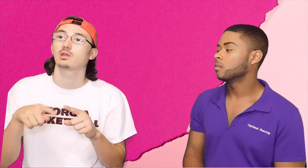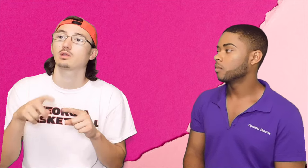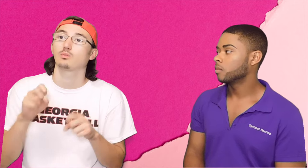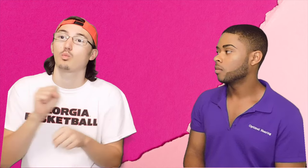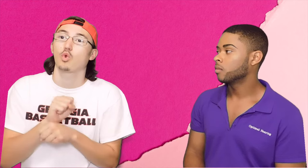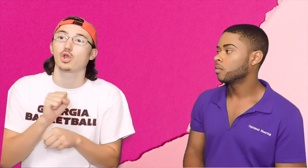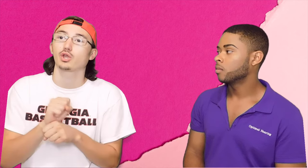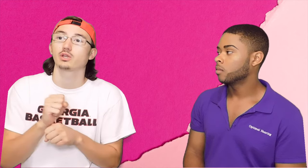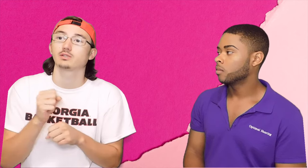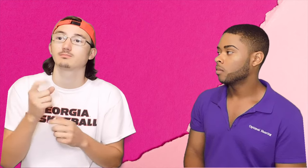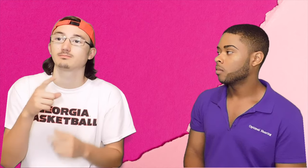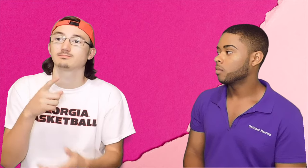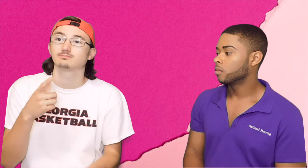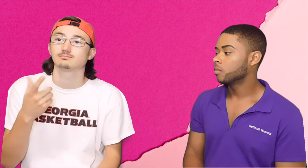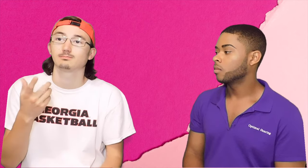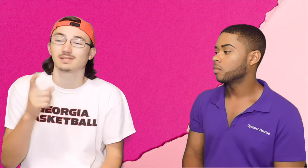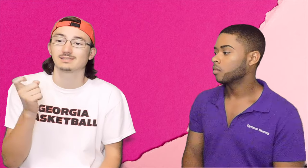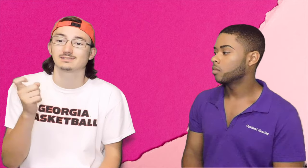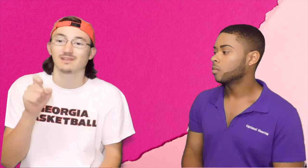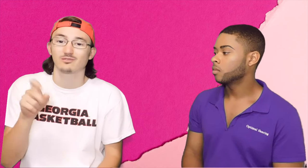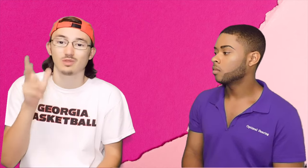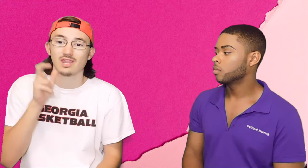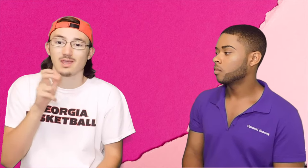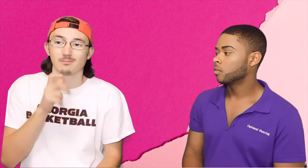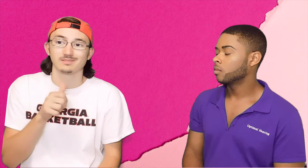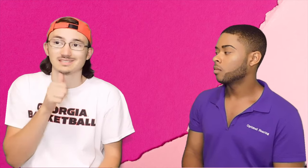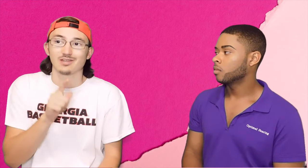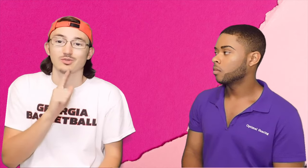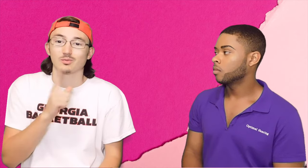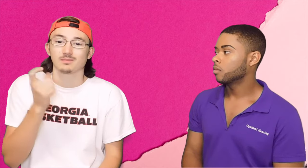they can't work because you have to be able to hear but it's not true